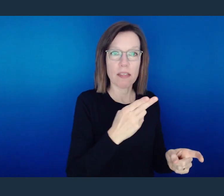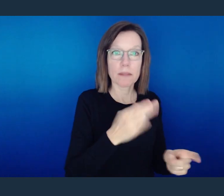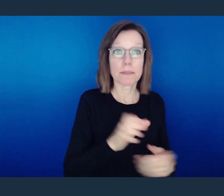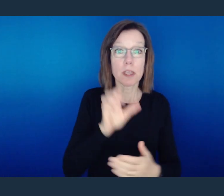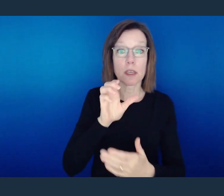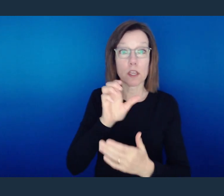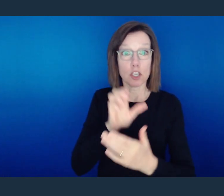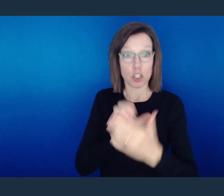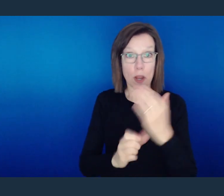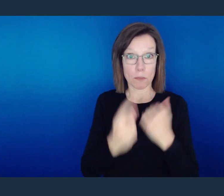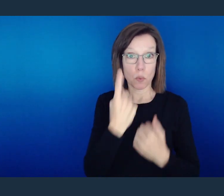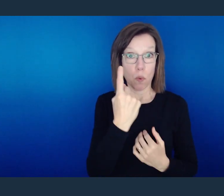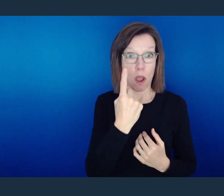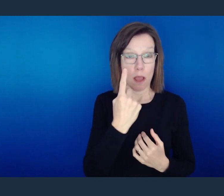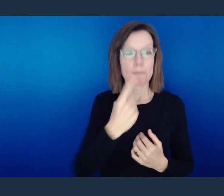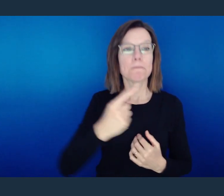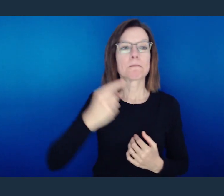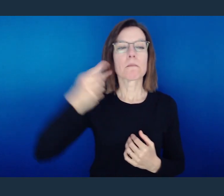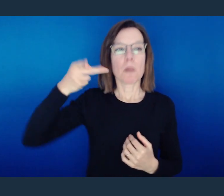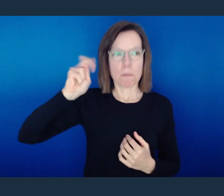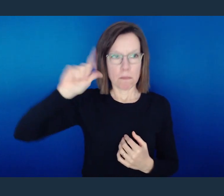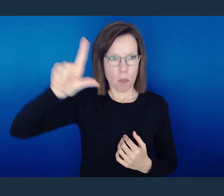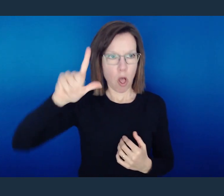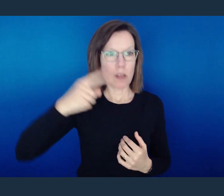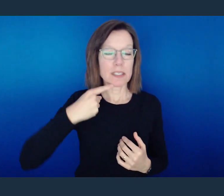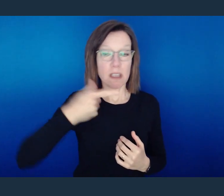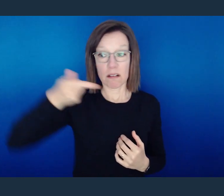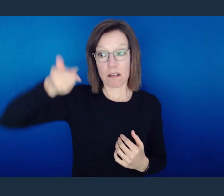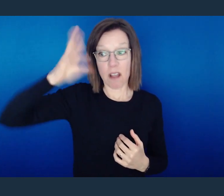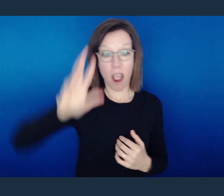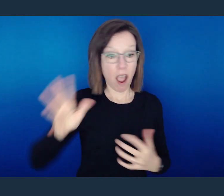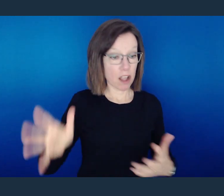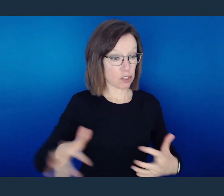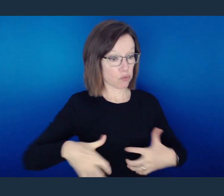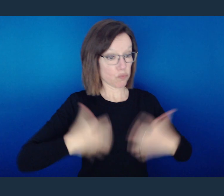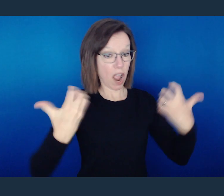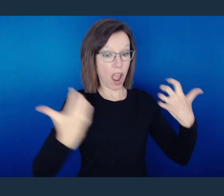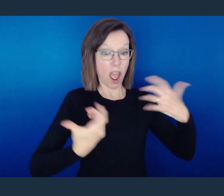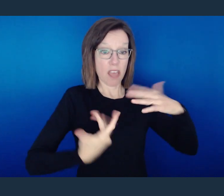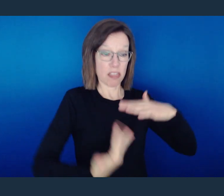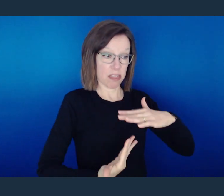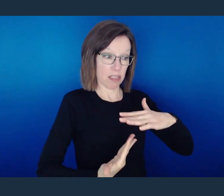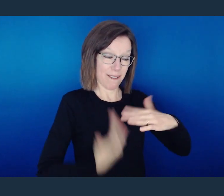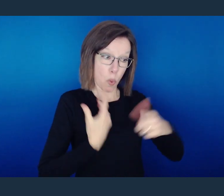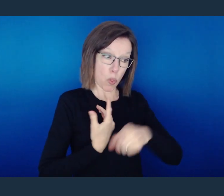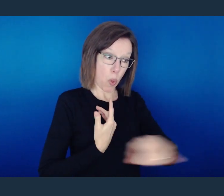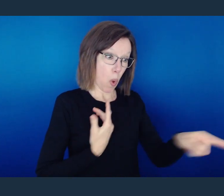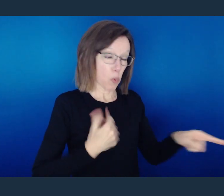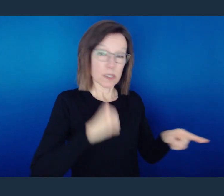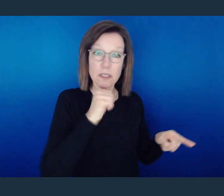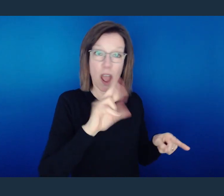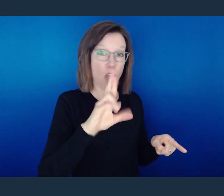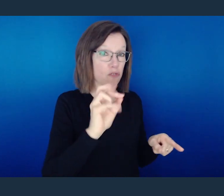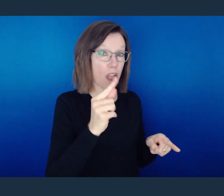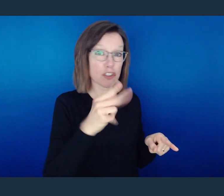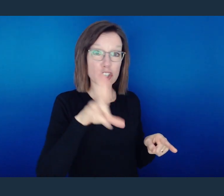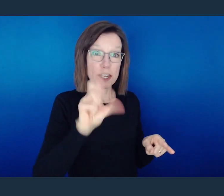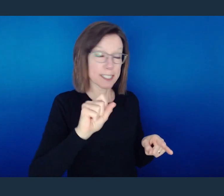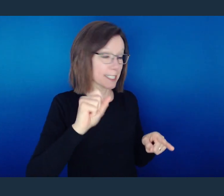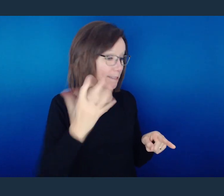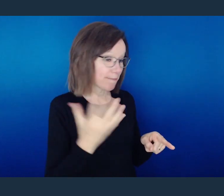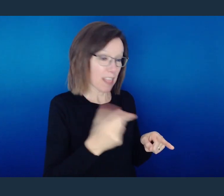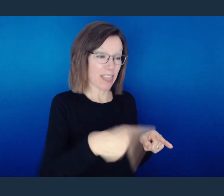In chapter 1, we saw Paul say that the wrath of God is poured out on the unrighteousness